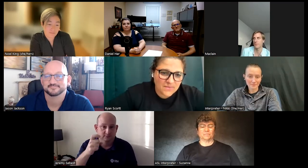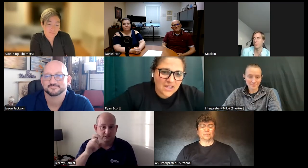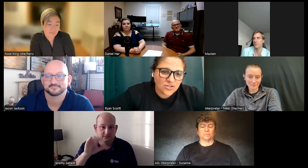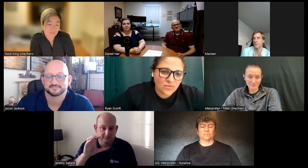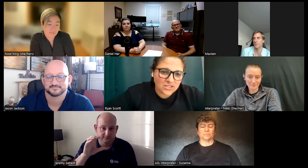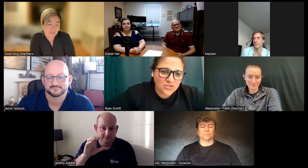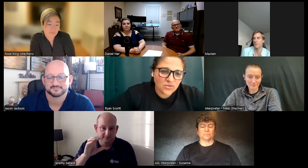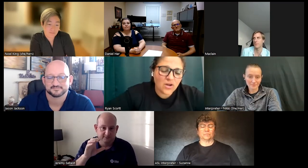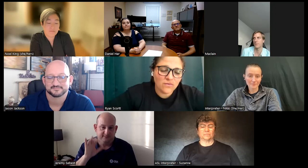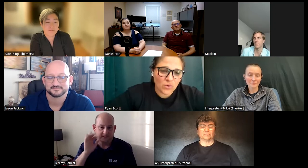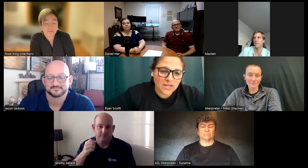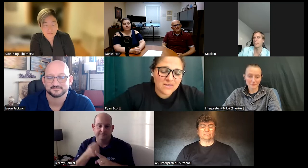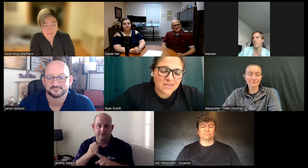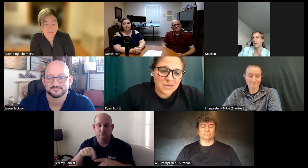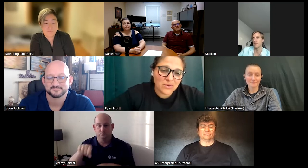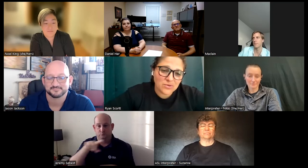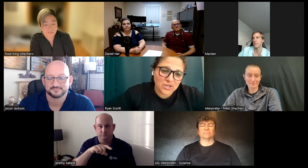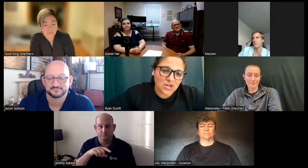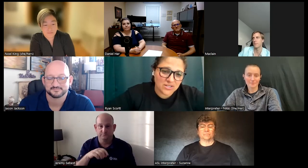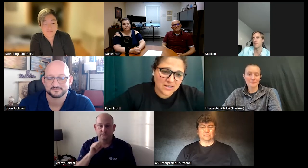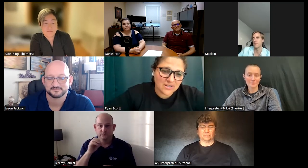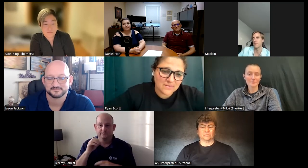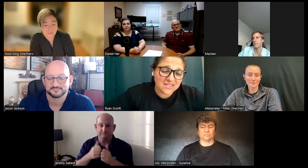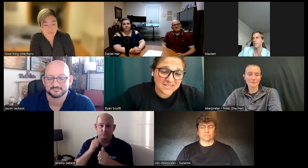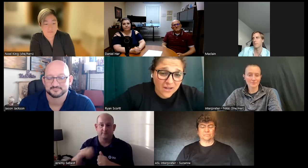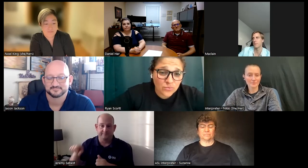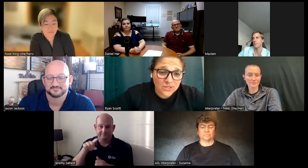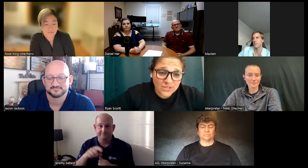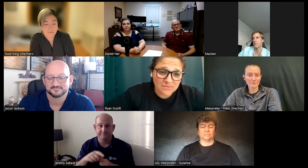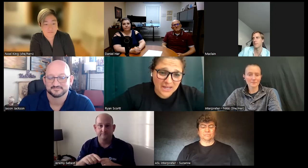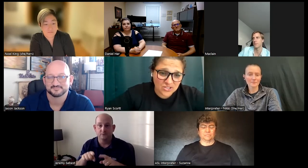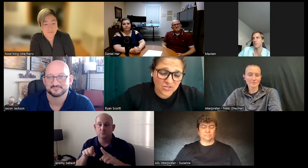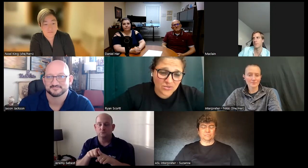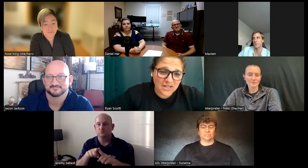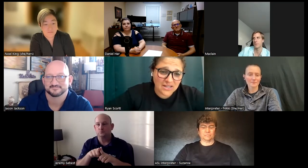and you want to avoid the people who are toxic because that will impact you and